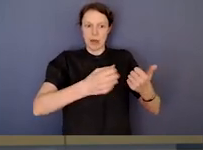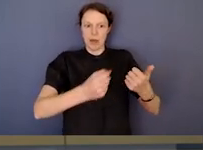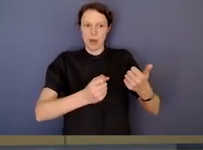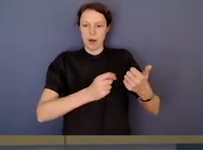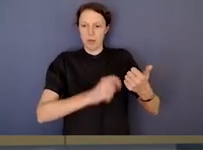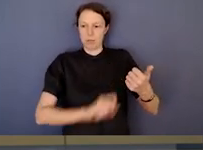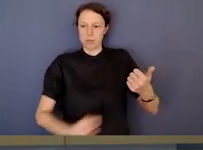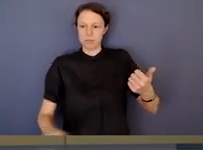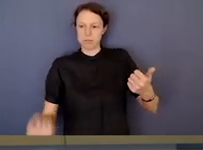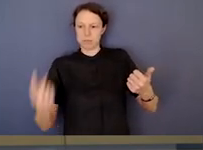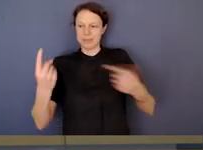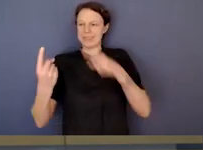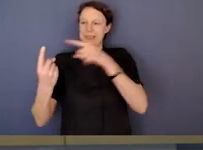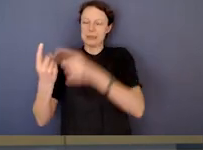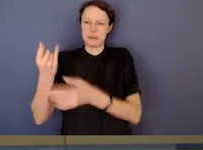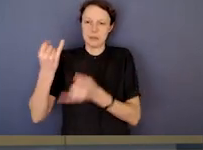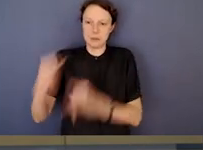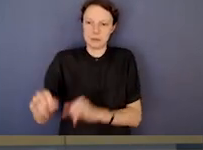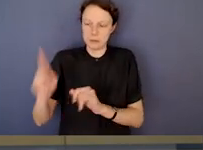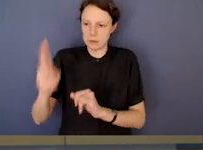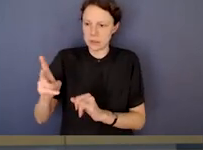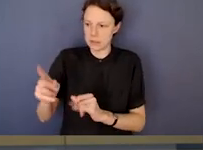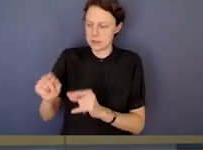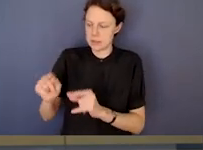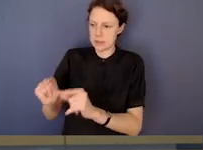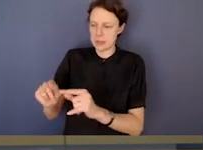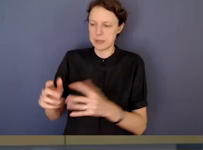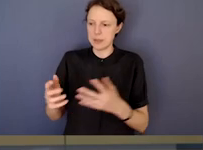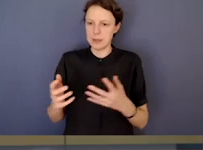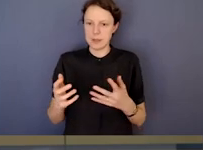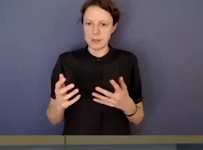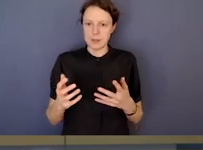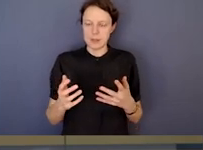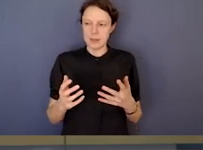but then they pop up in some other way.